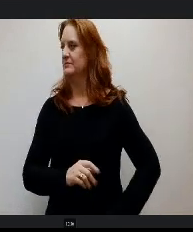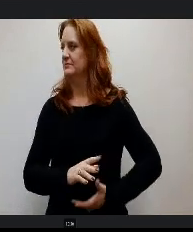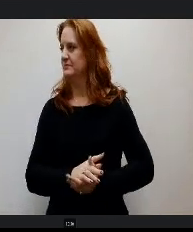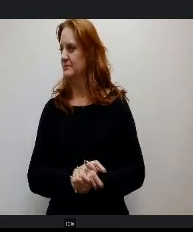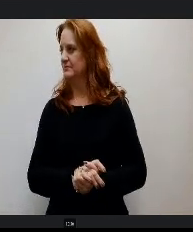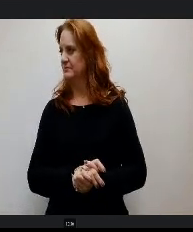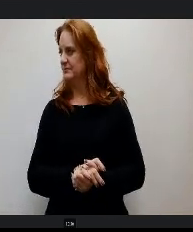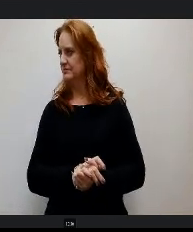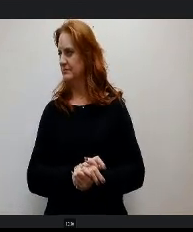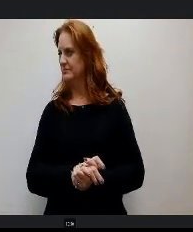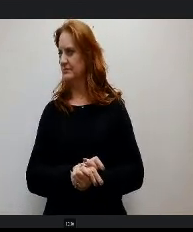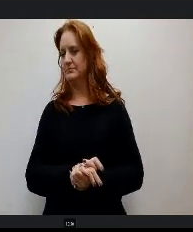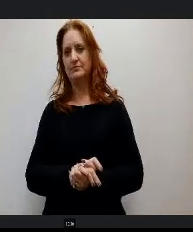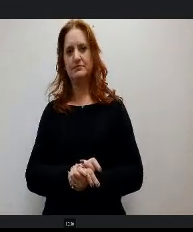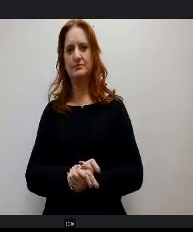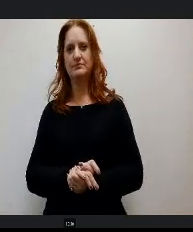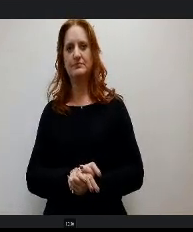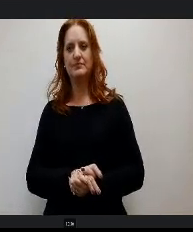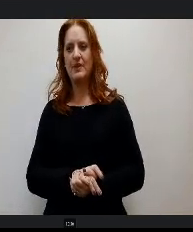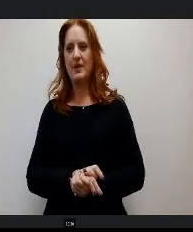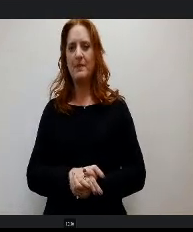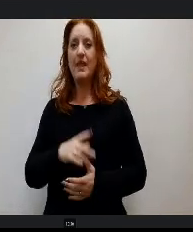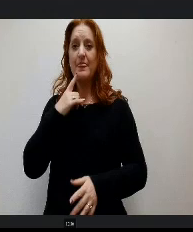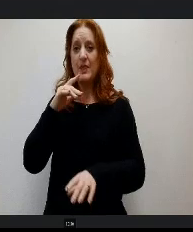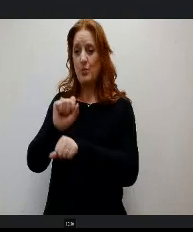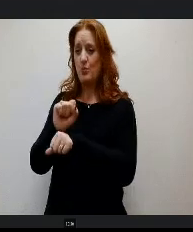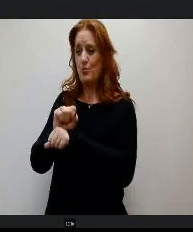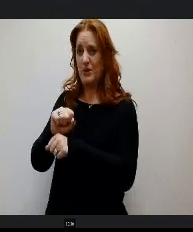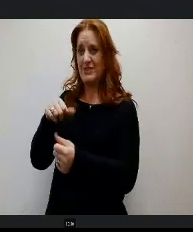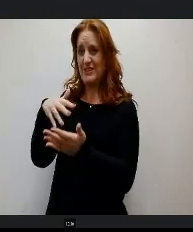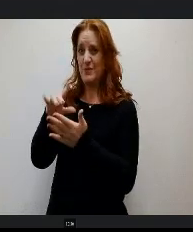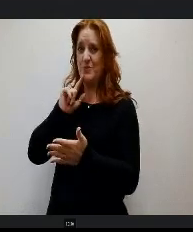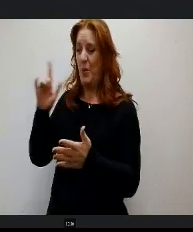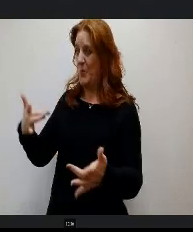Our work session on this was so exciting and helpful and.